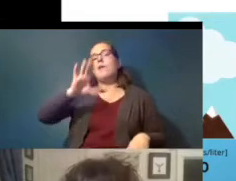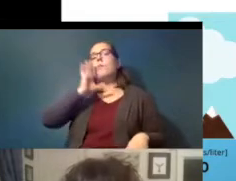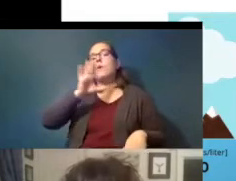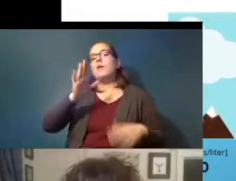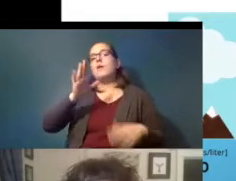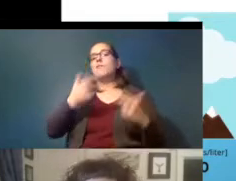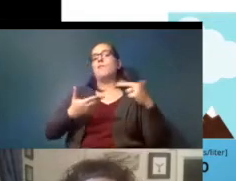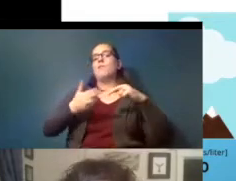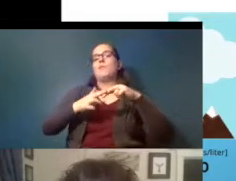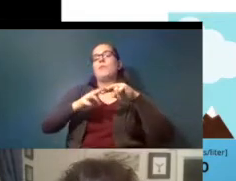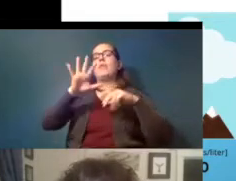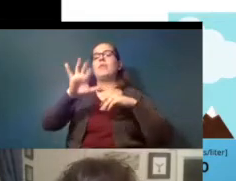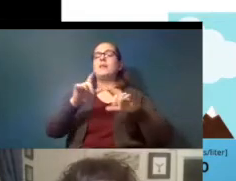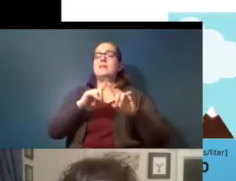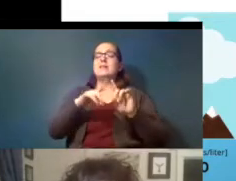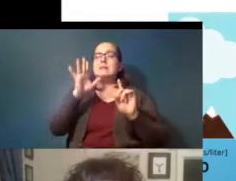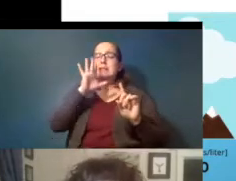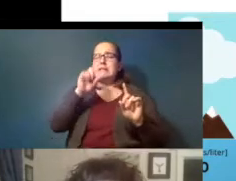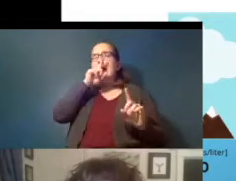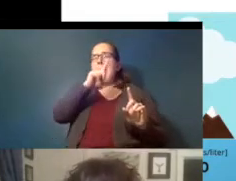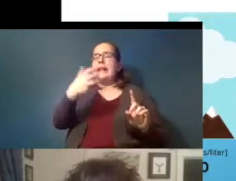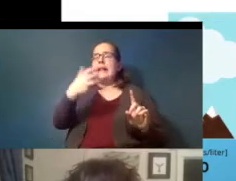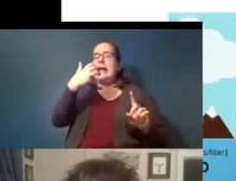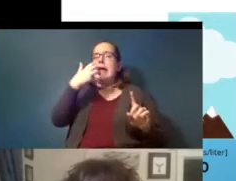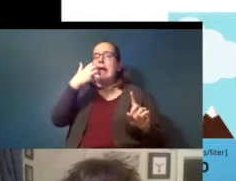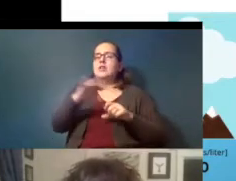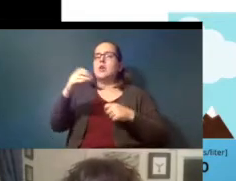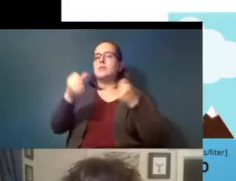that although it would have to be really hot in your car i don't know how hot it gets in oregon